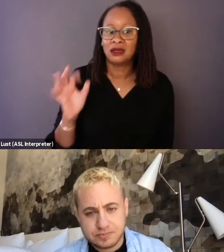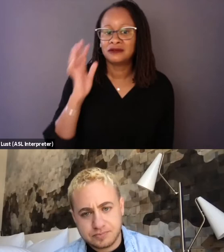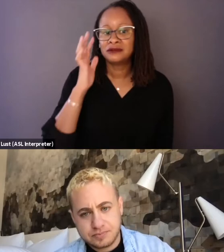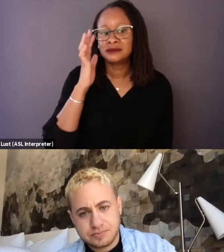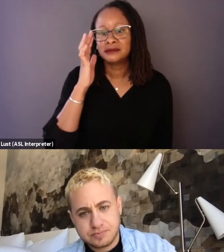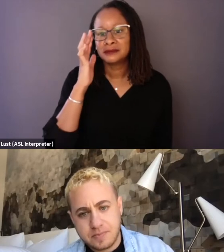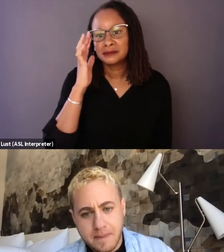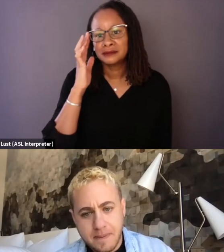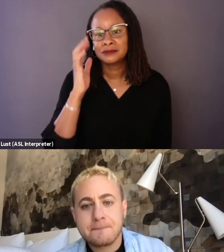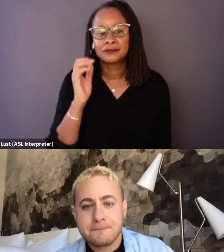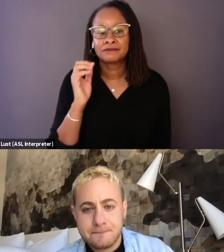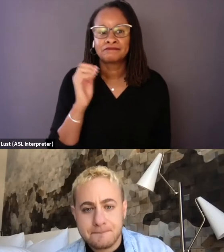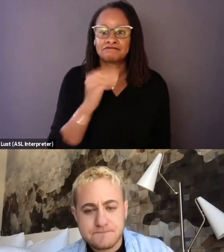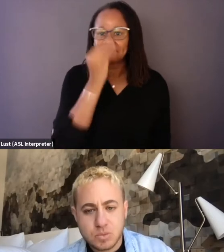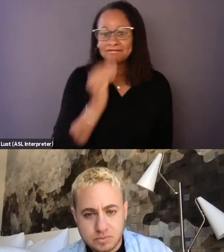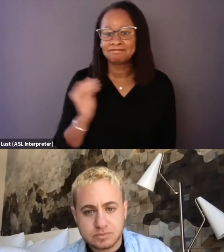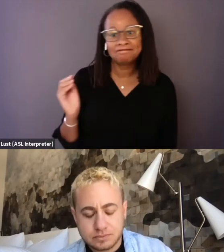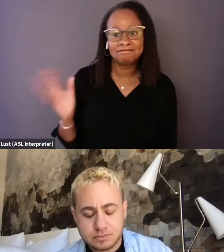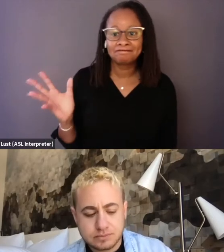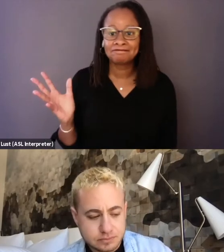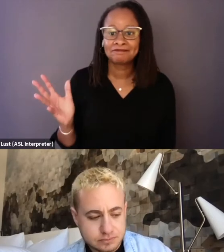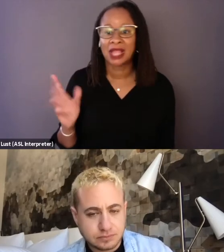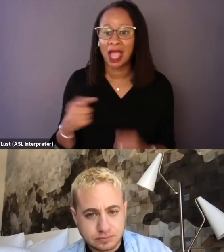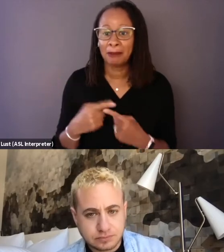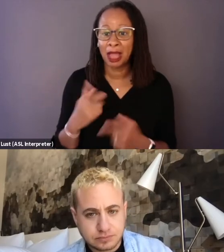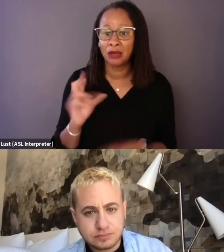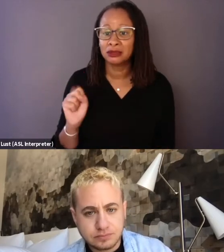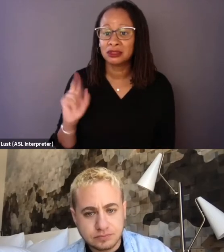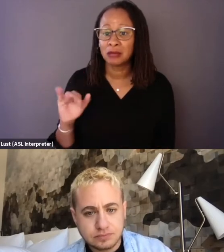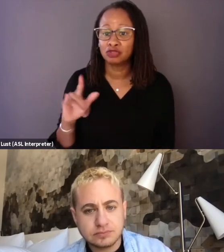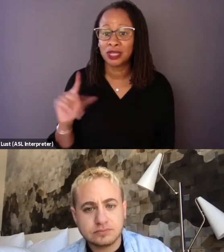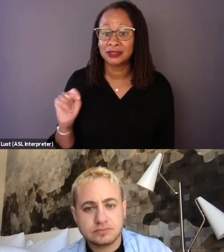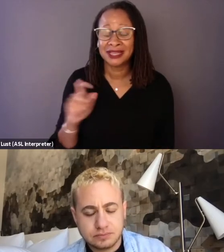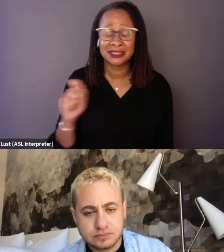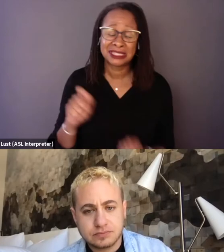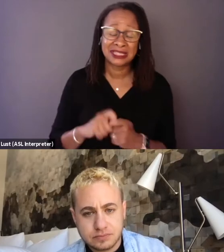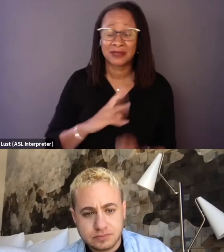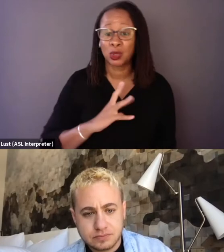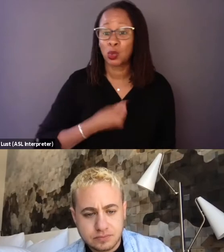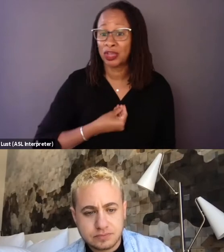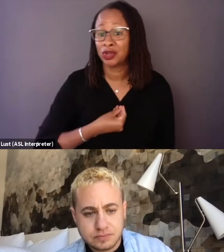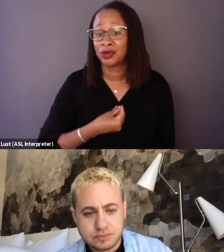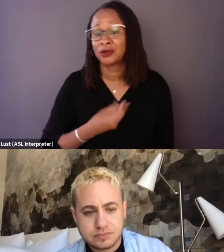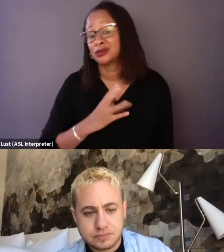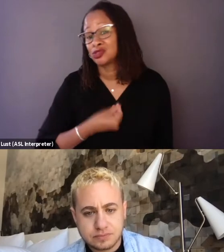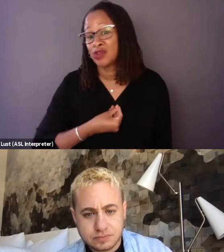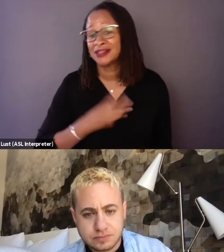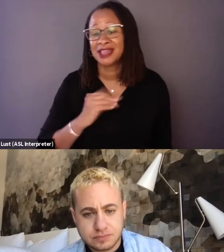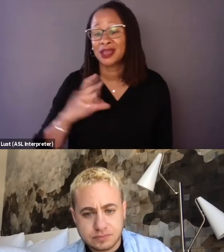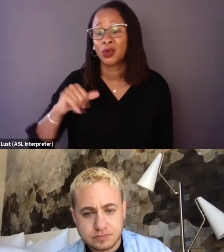to be quite honest, not caring about subjects, particularly queer and trans subjects, right? That are at the center of these stories,